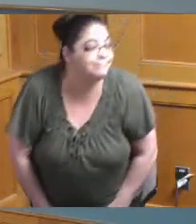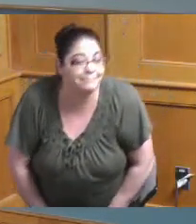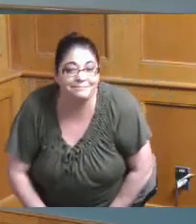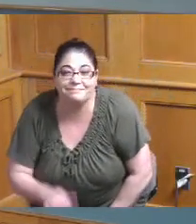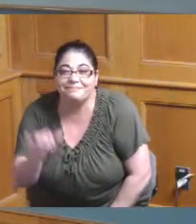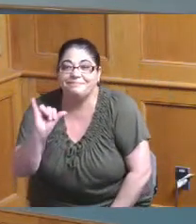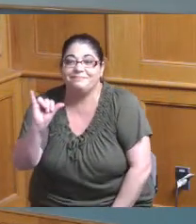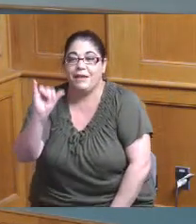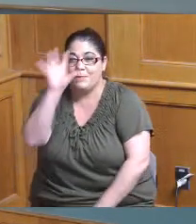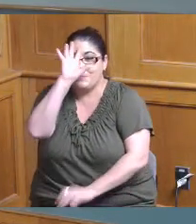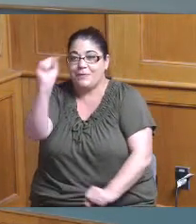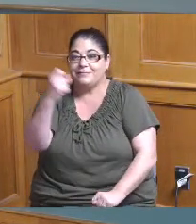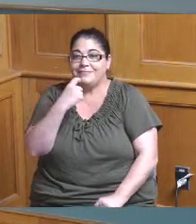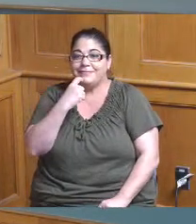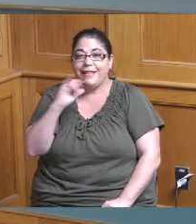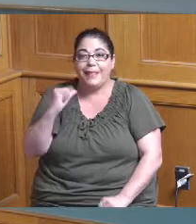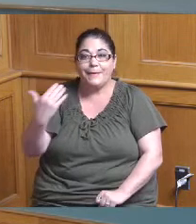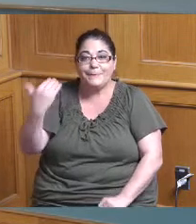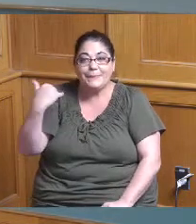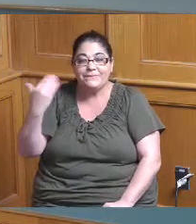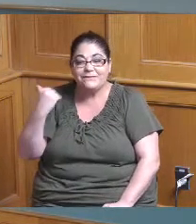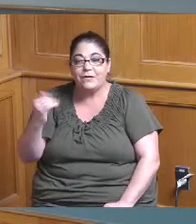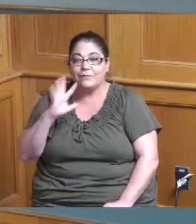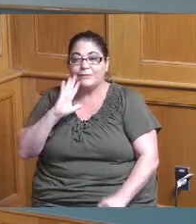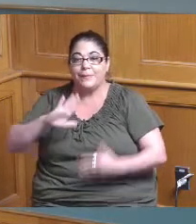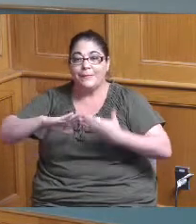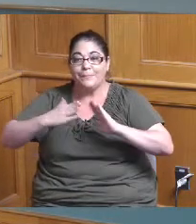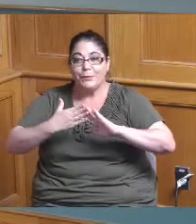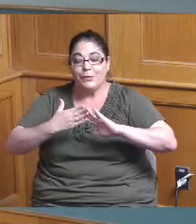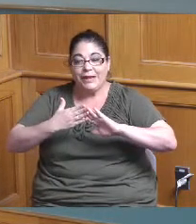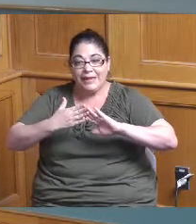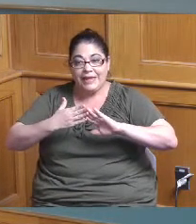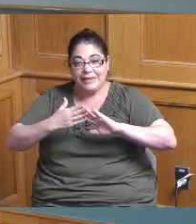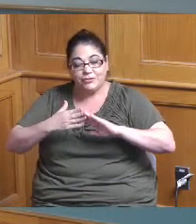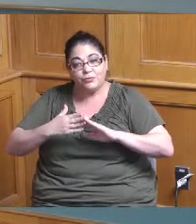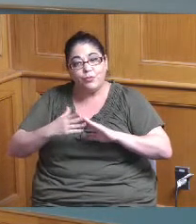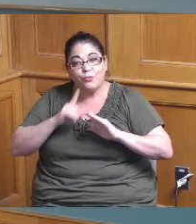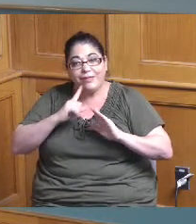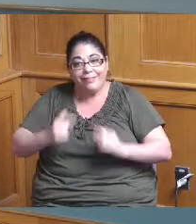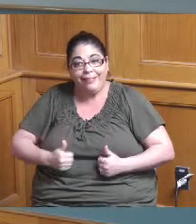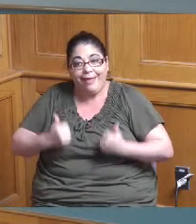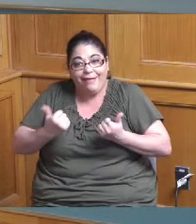look at the community revitalization we're trying to help a community to grow and these community